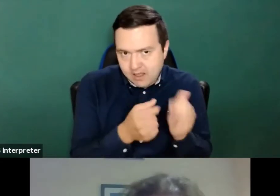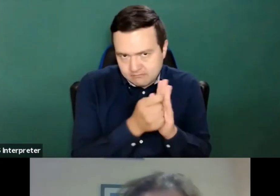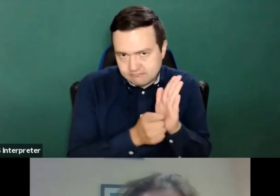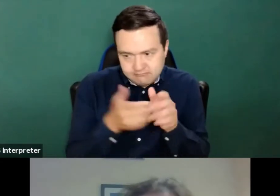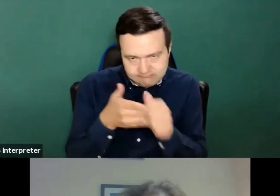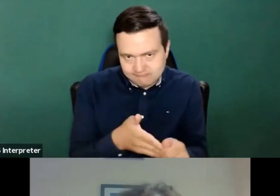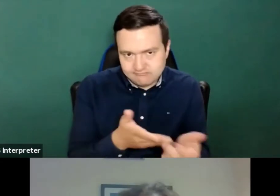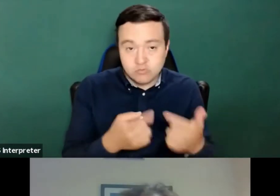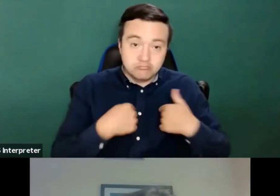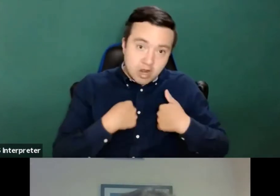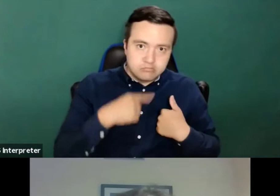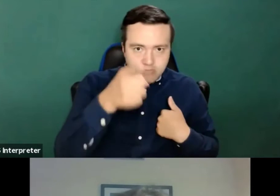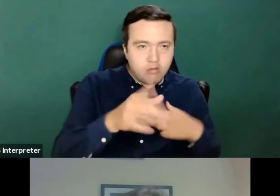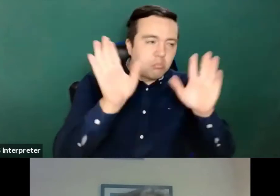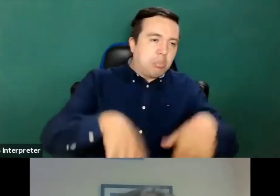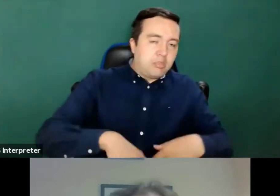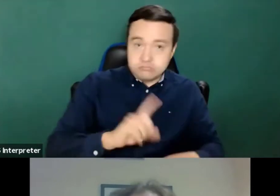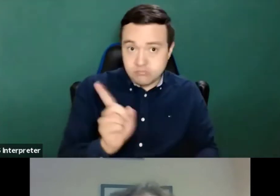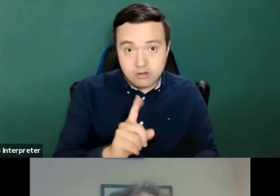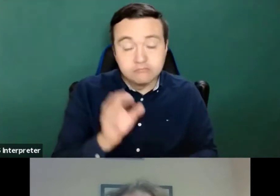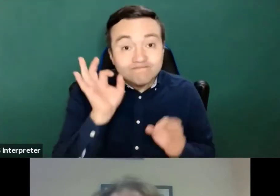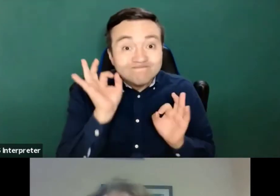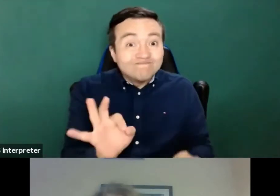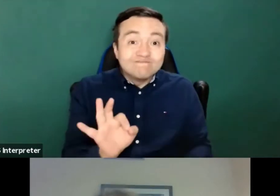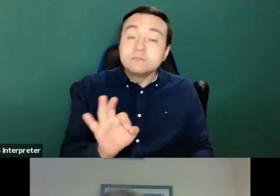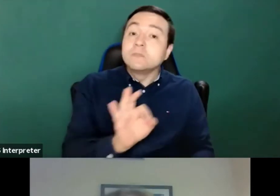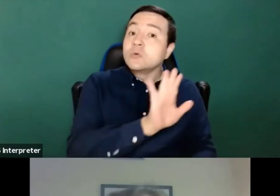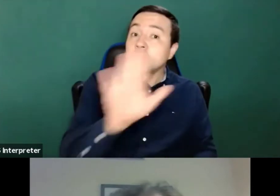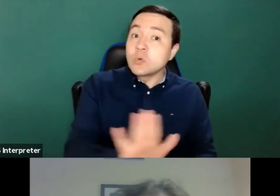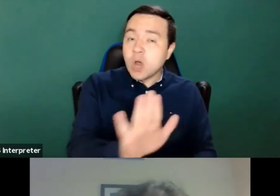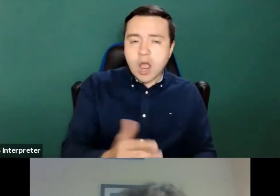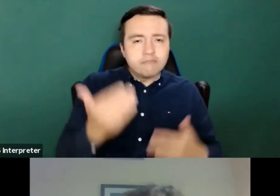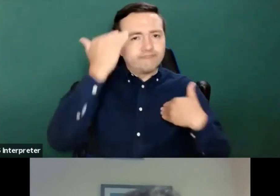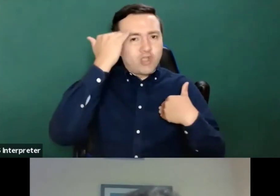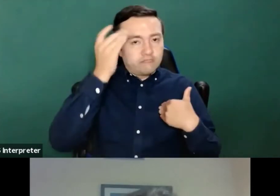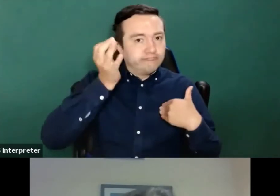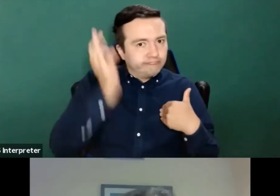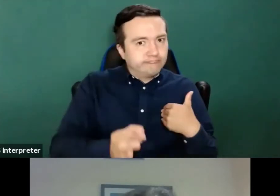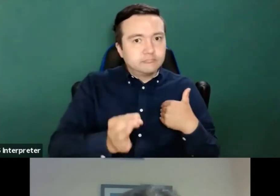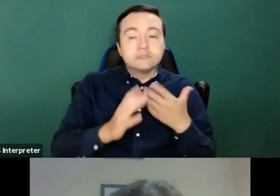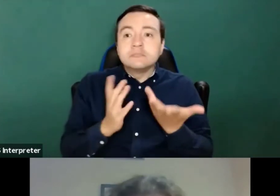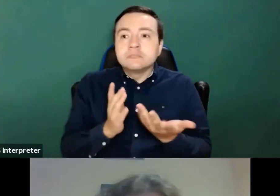In fact, from you, we are very concerned about the challenge of accessing to information,